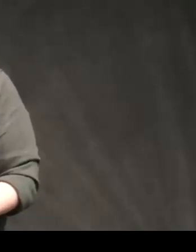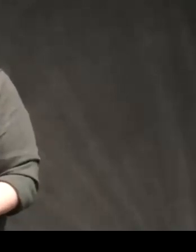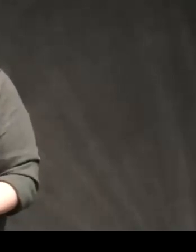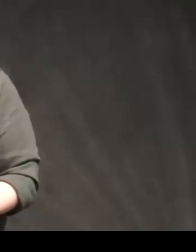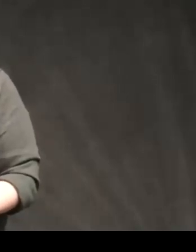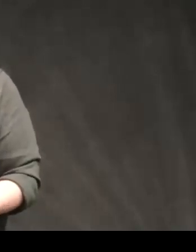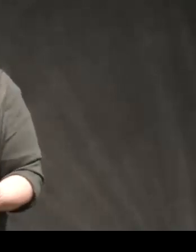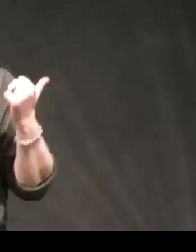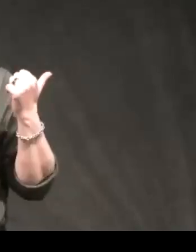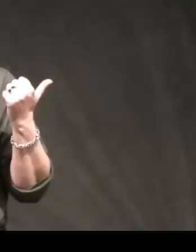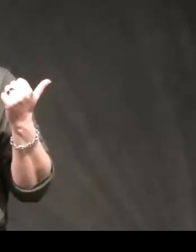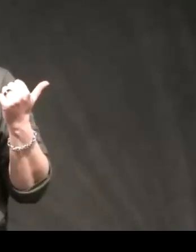all right thank you Sherry